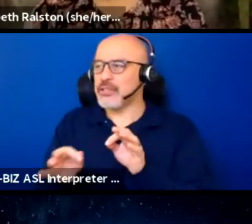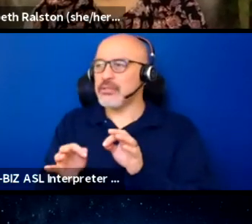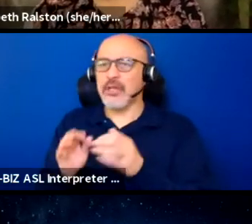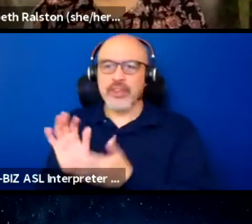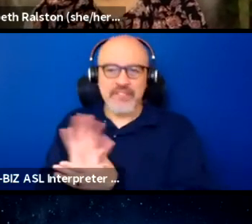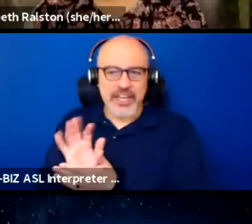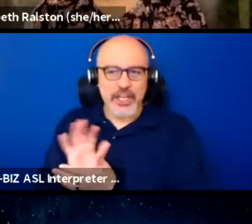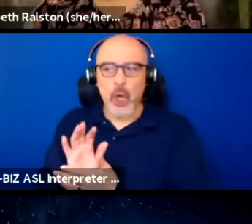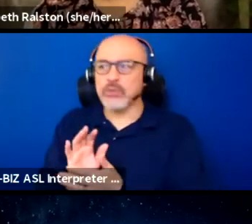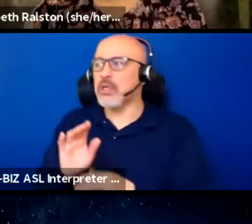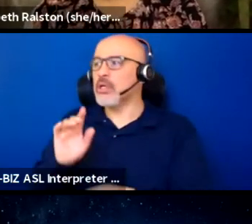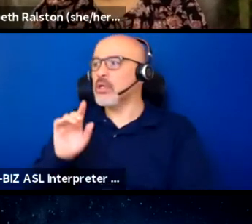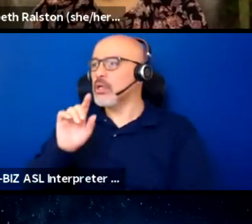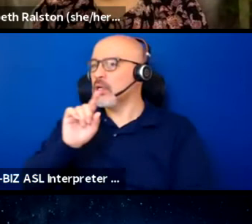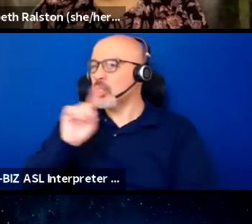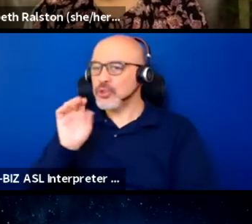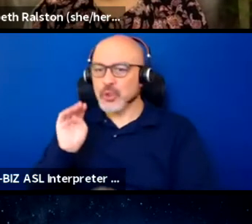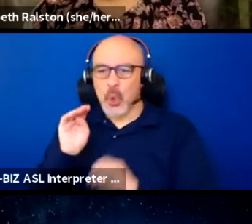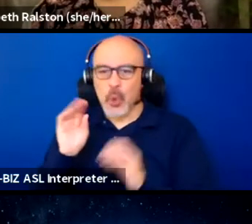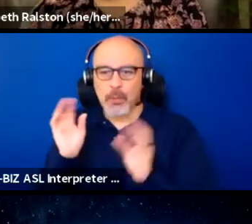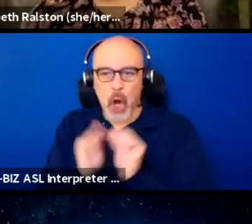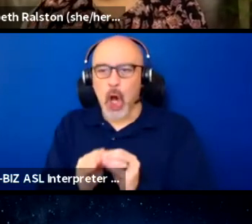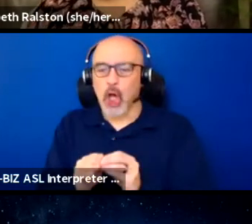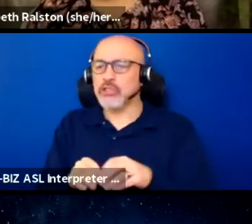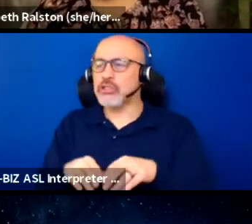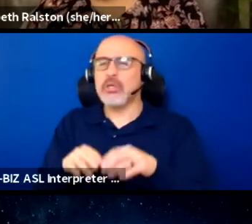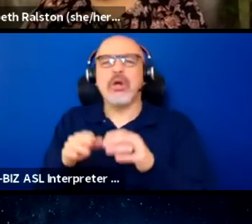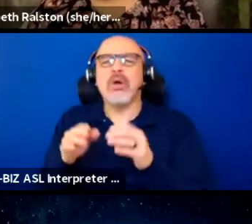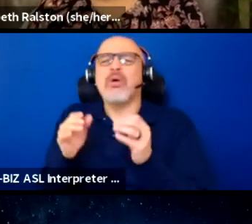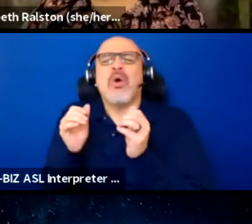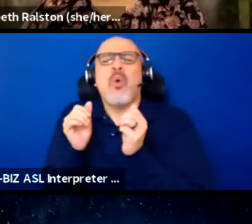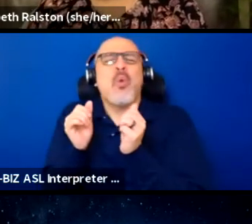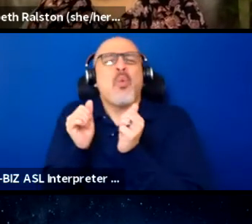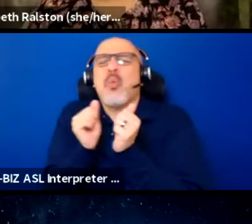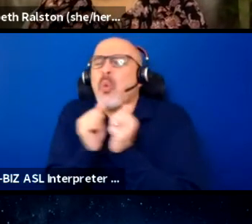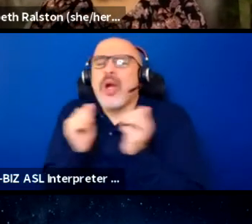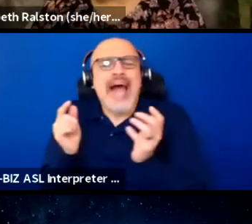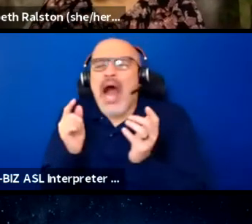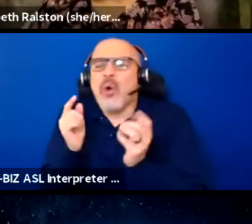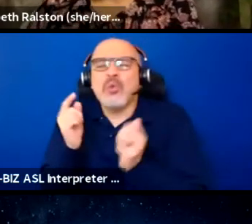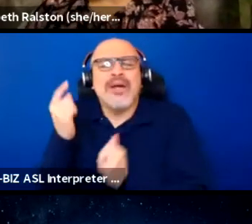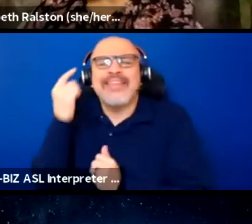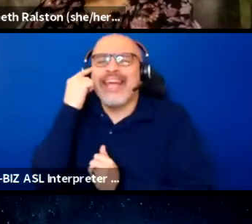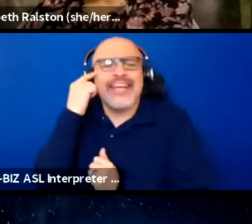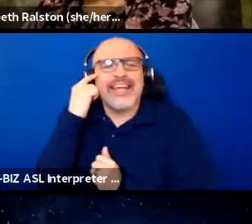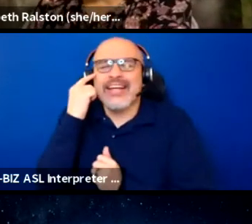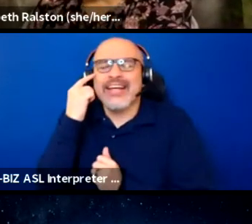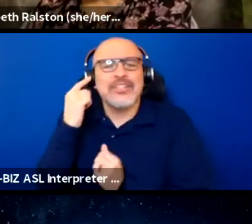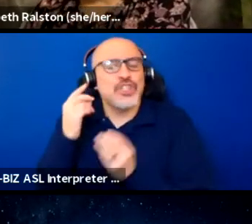and Zoom calls without even a second thought, and if nobody on that Zoom call